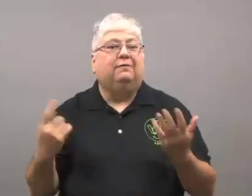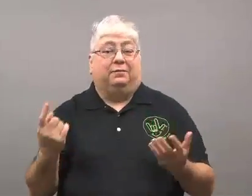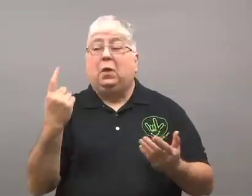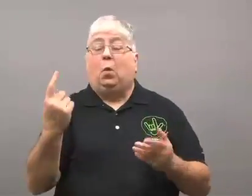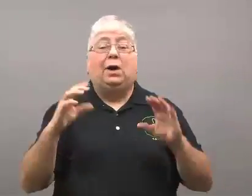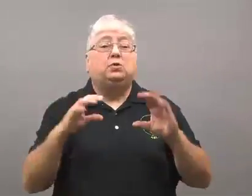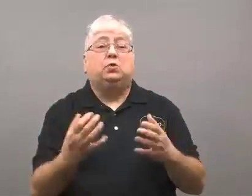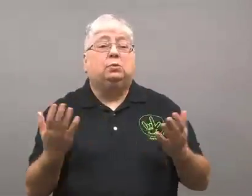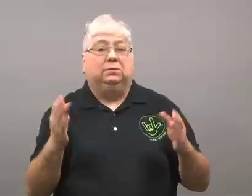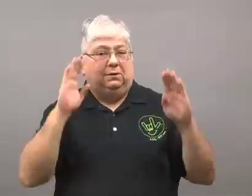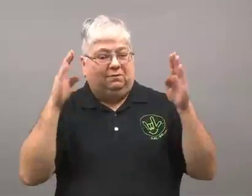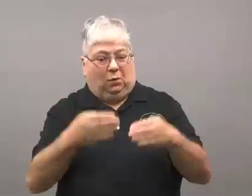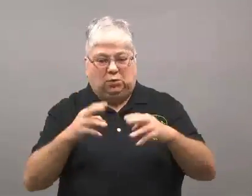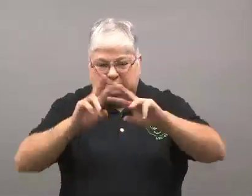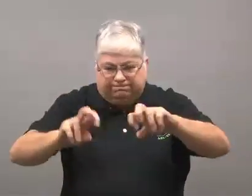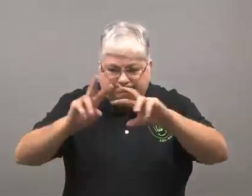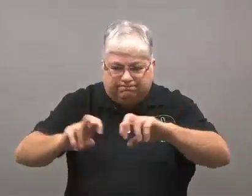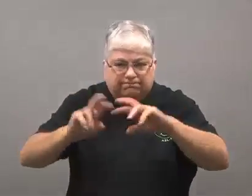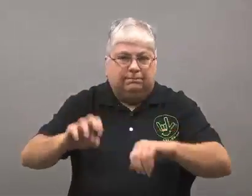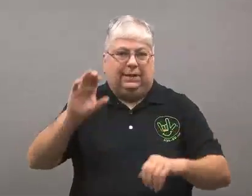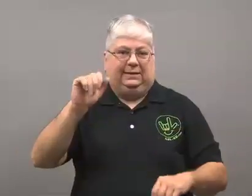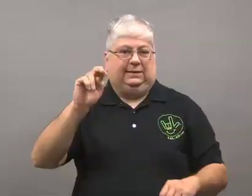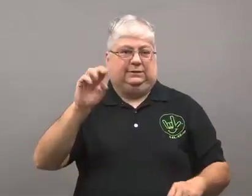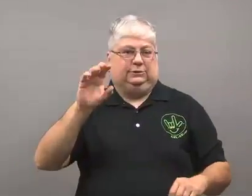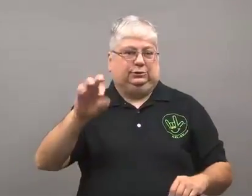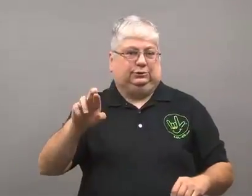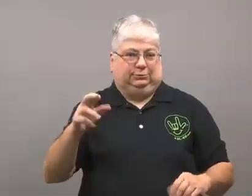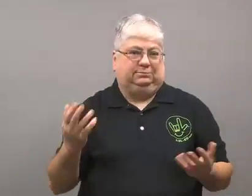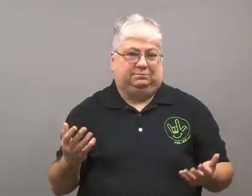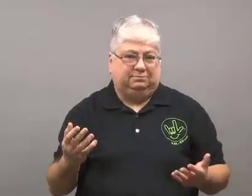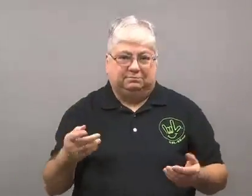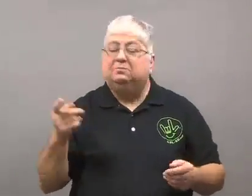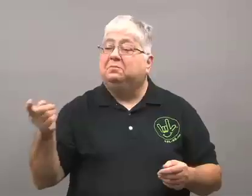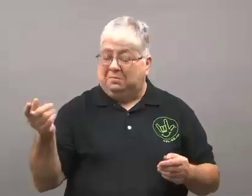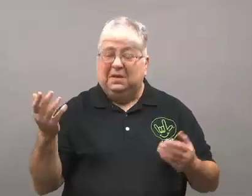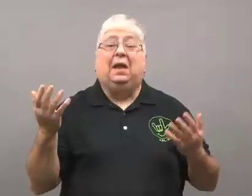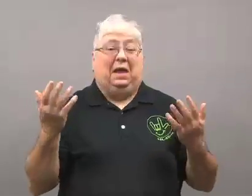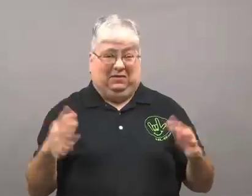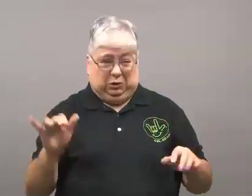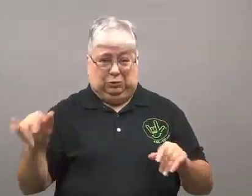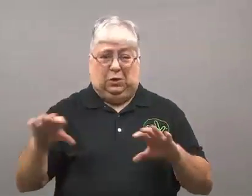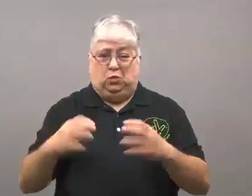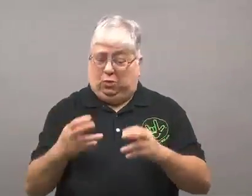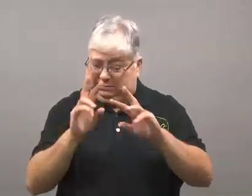There is one group that is focused on researching cancer.